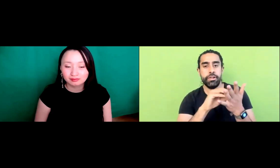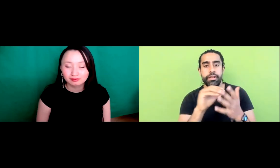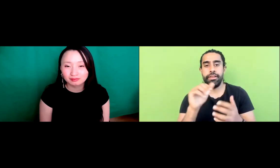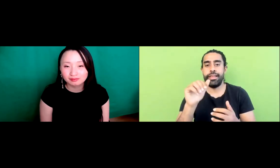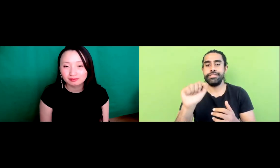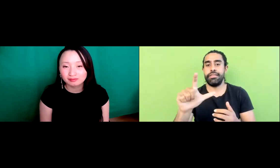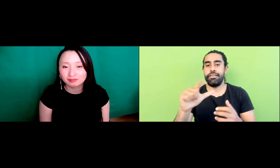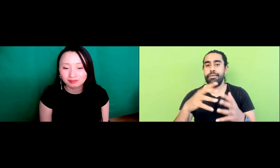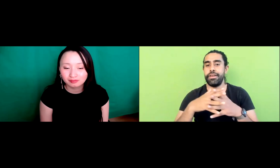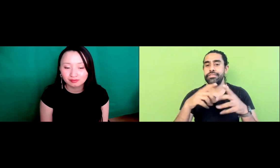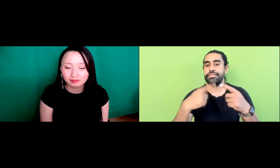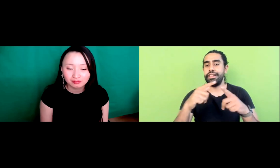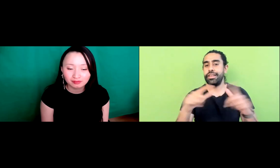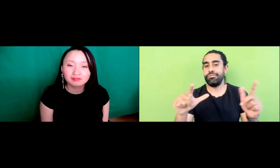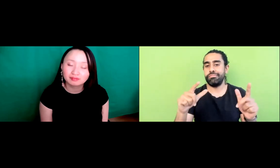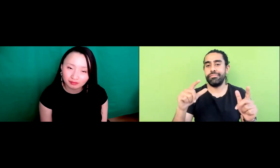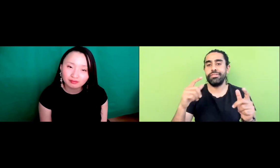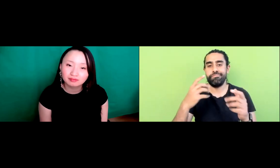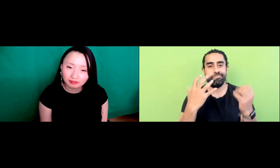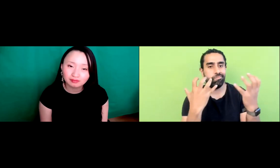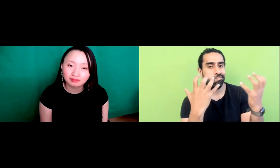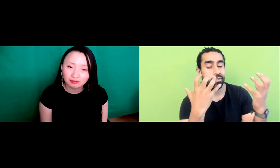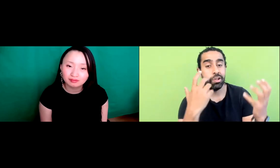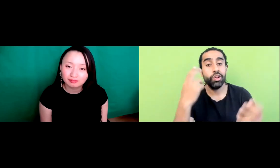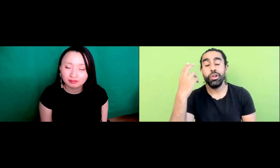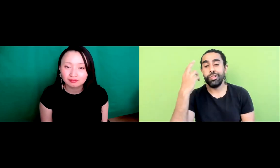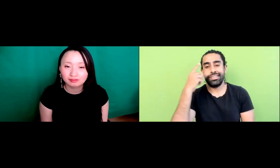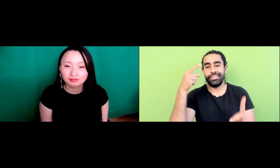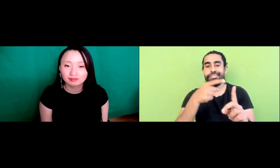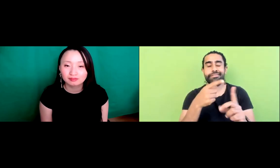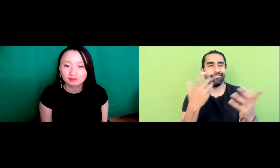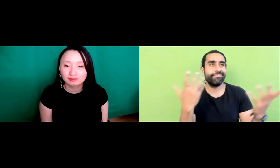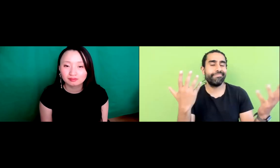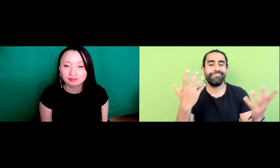You know there's a lot of people that want to learn American Sign Language, and the reason